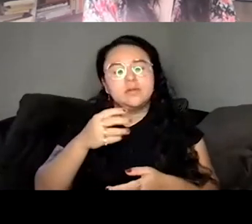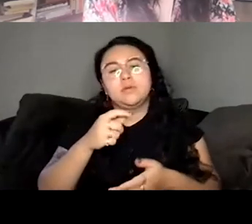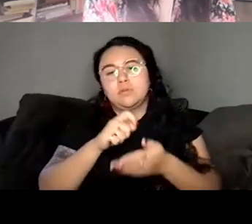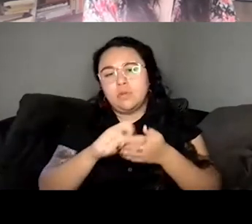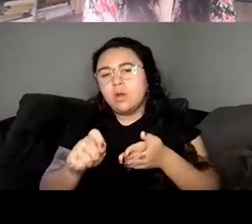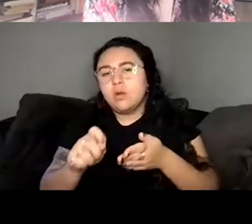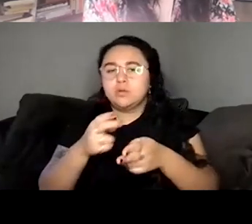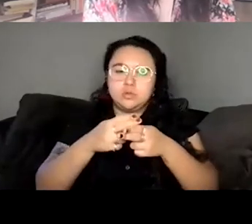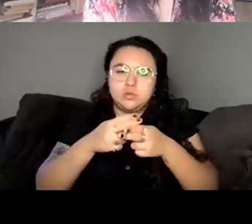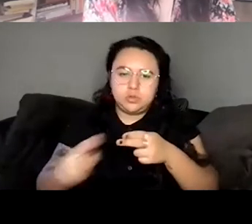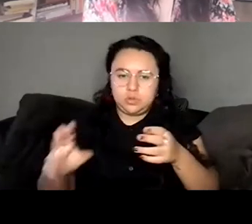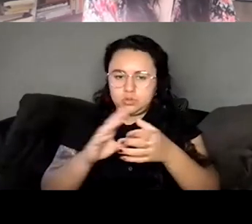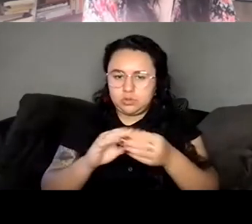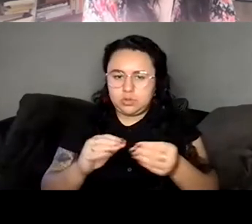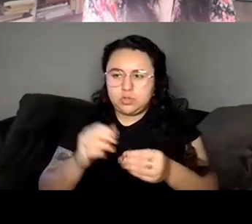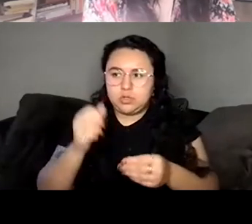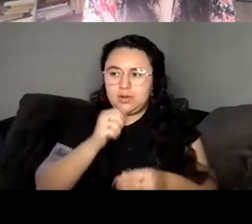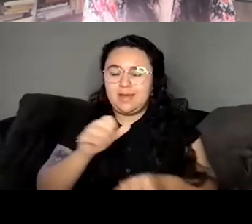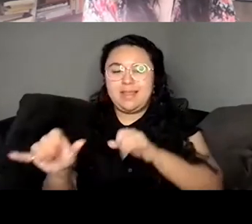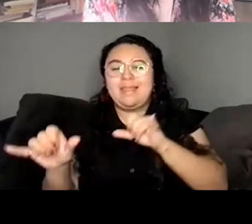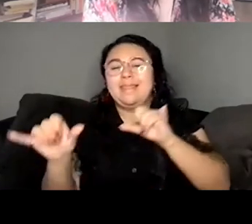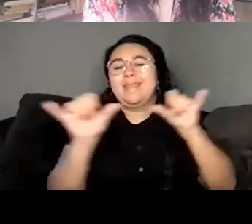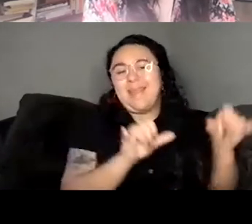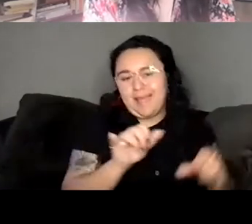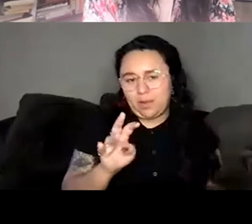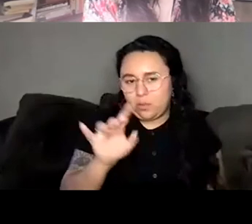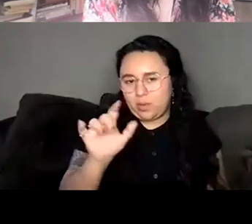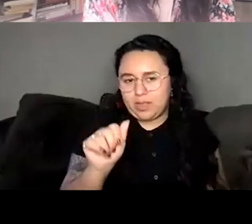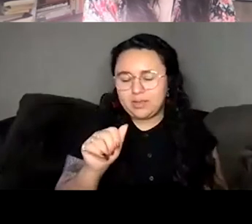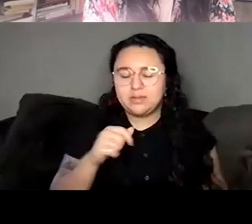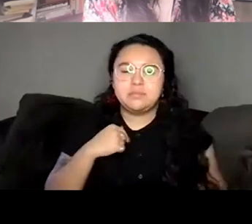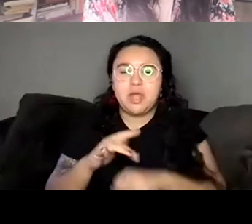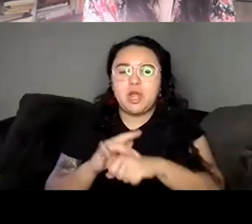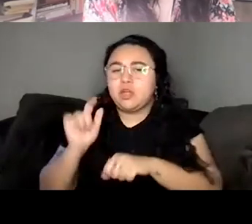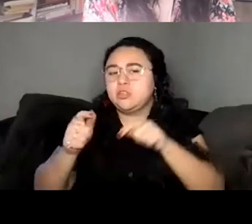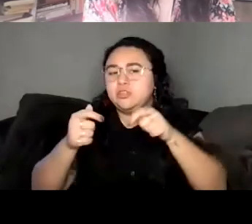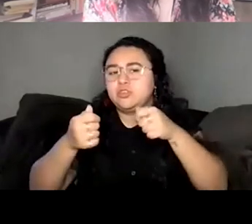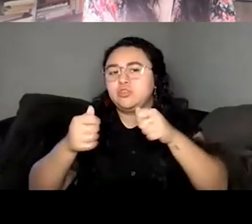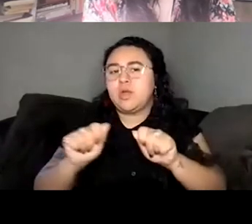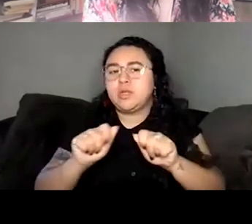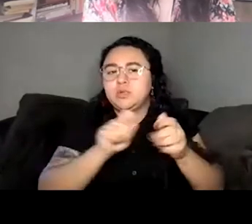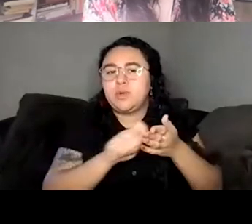like it was kind of like my earliest try, you know of writing Willa, and it was actually